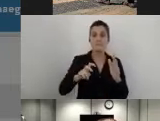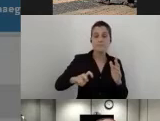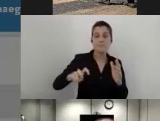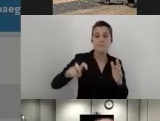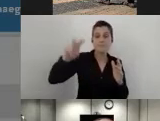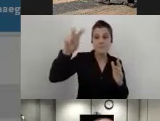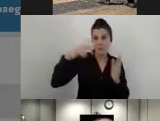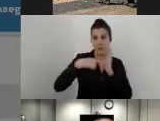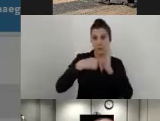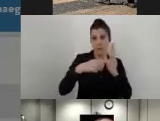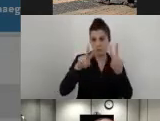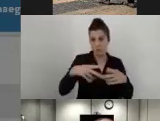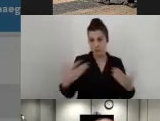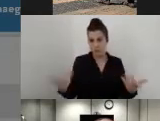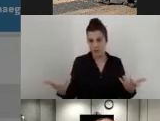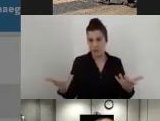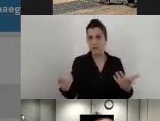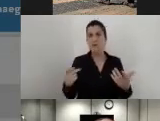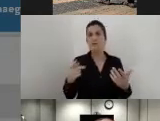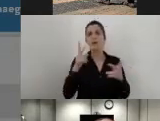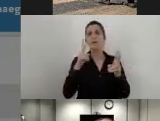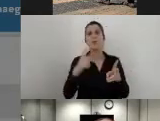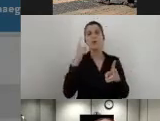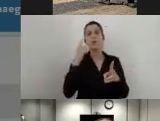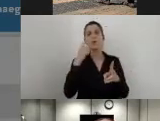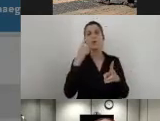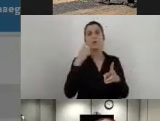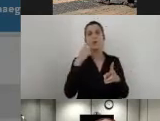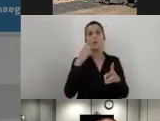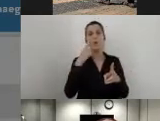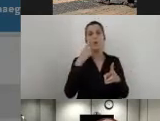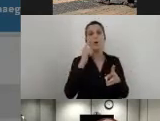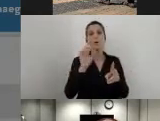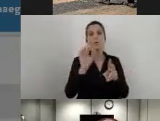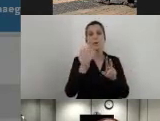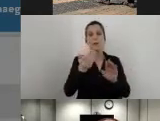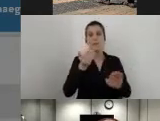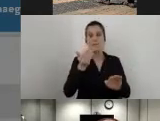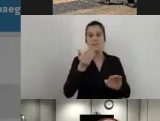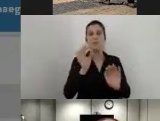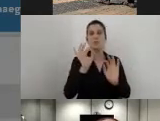Then I can see a preview of the accessibility requirements that I will need to answer.